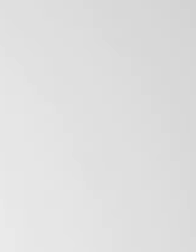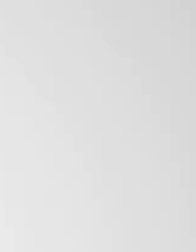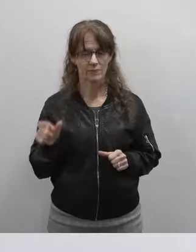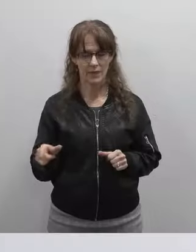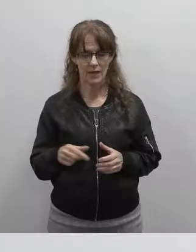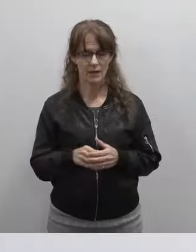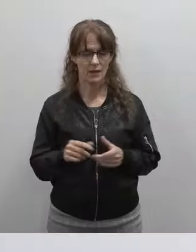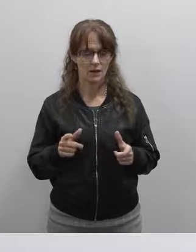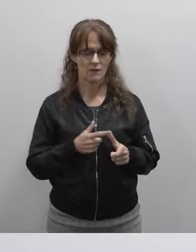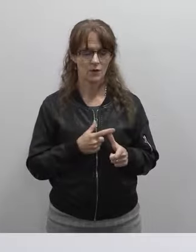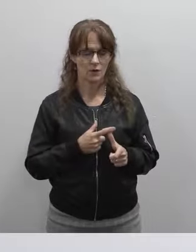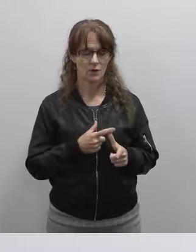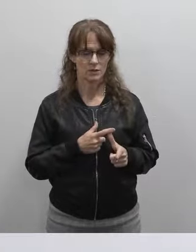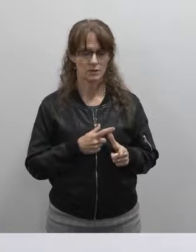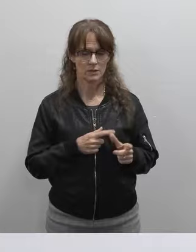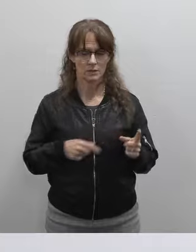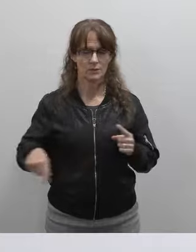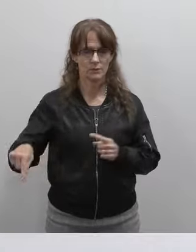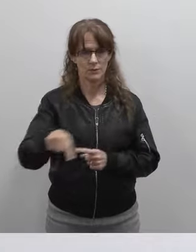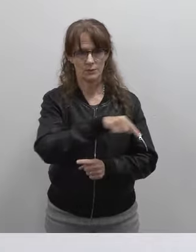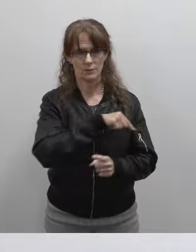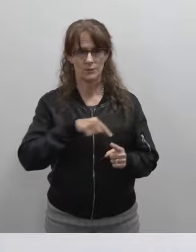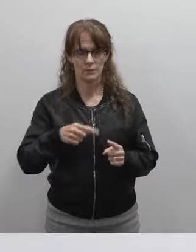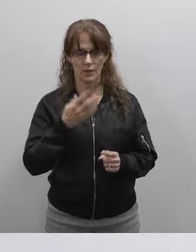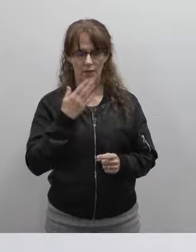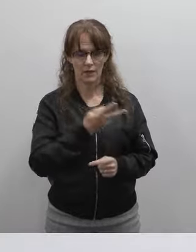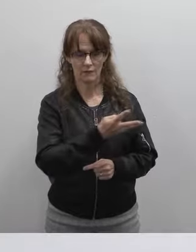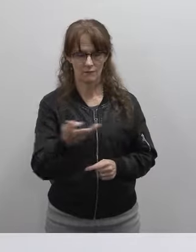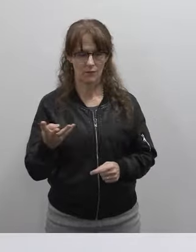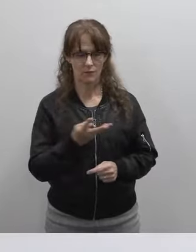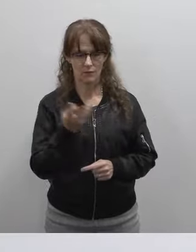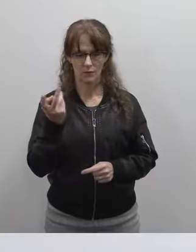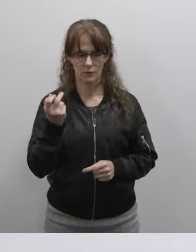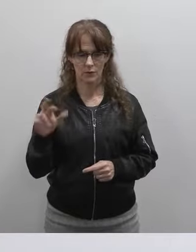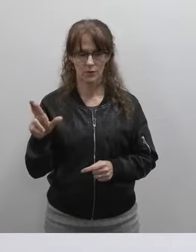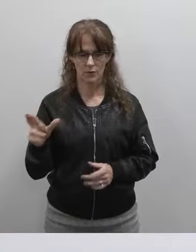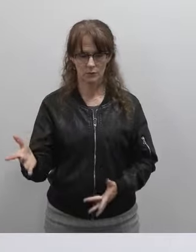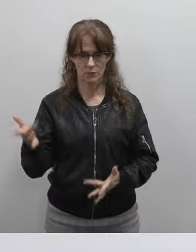First of all, I wanna circle back and thank the four of you and Ms. Kerr, who is ill tonight and not here,